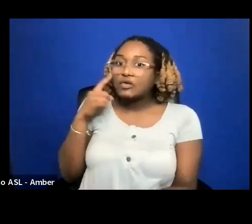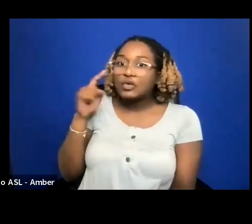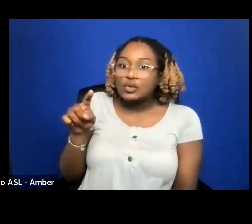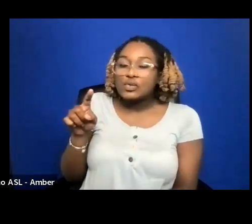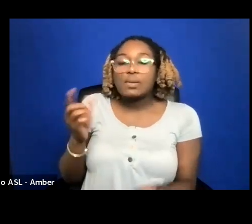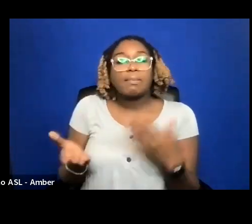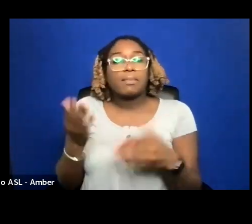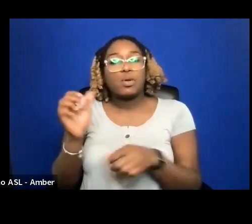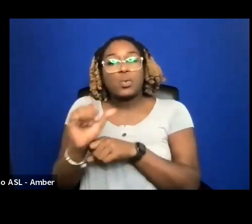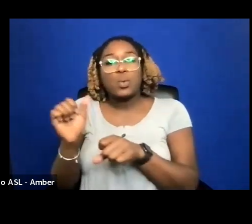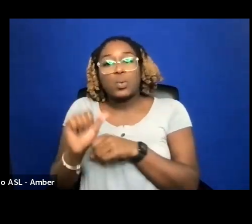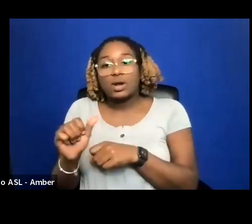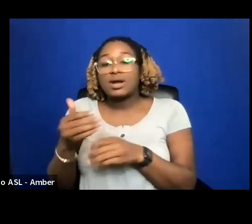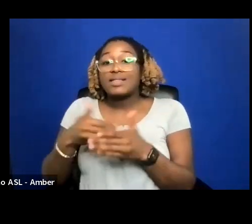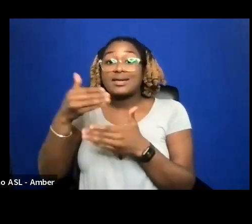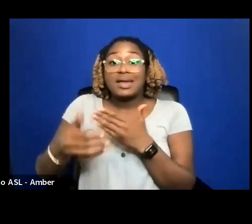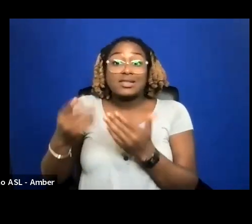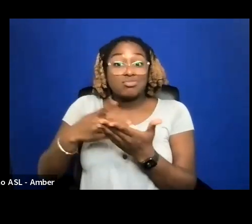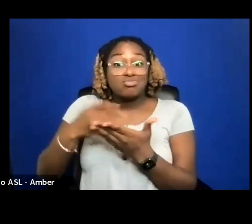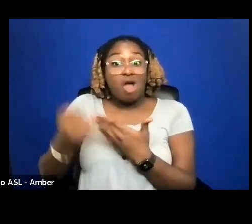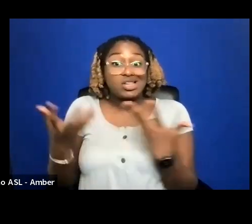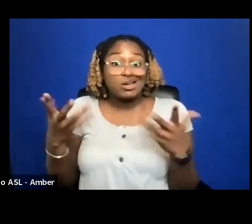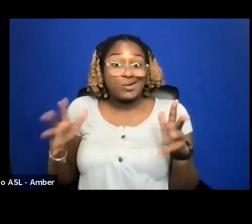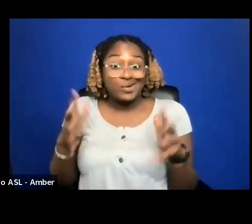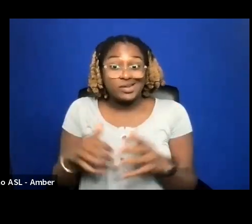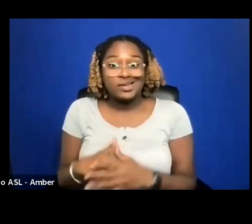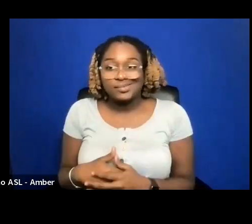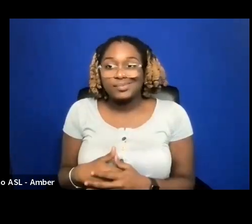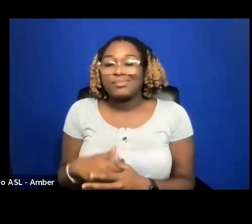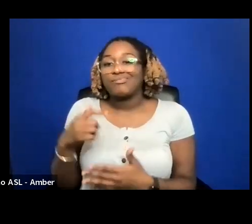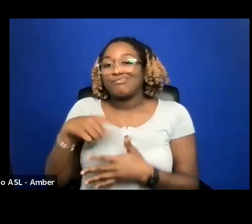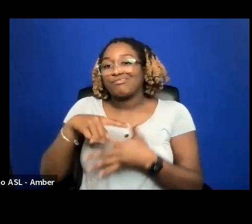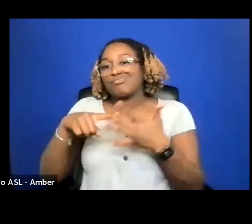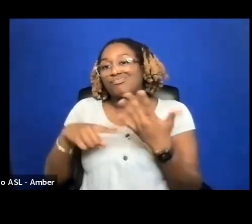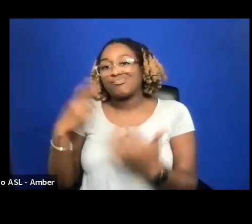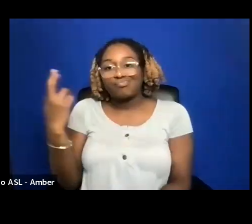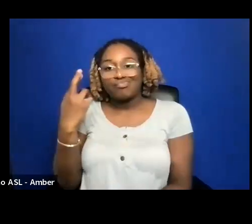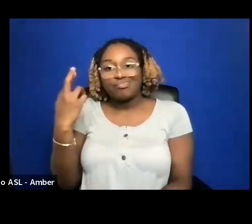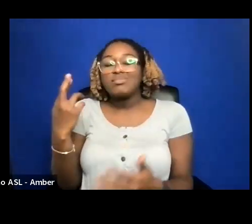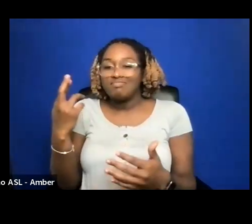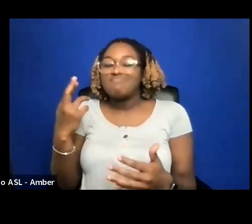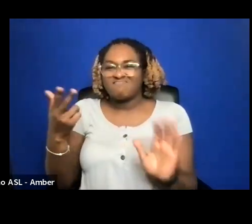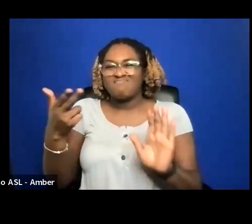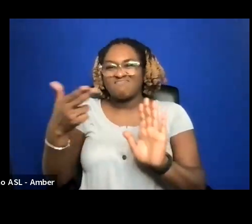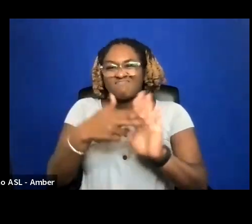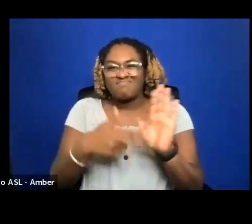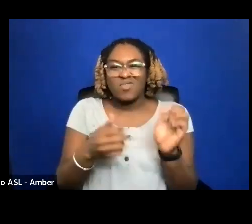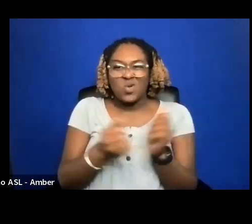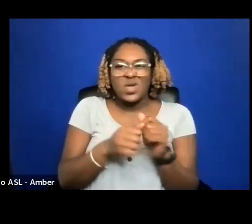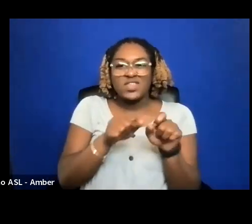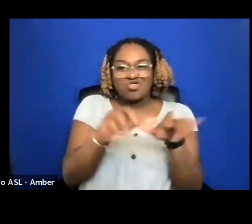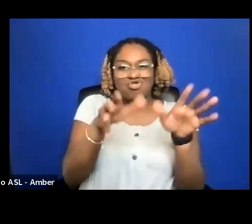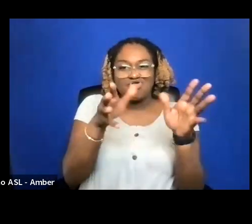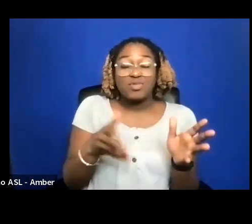THESE ARE ALL REASONS TO GO WITH A DISTRIBUTOR AND IF THEY HAVE A GOOD REPUTATION AND AN ESTABLISHED